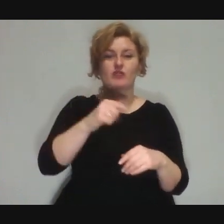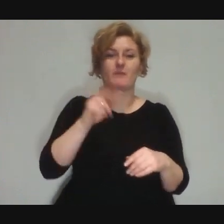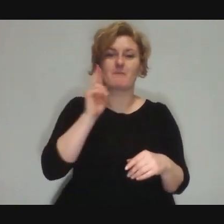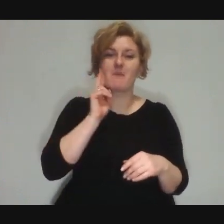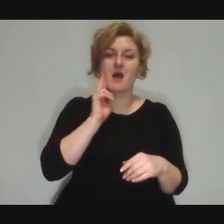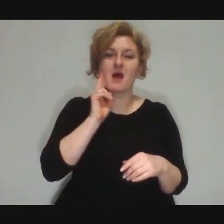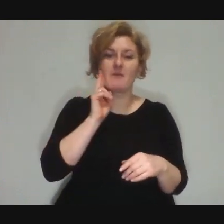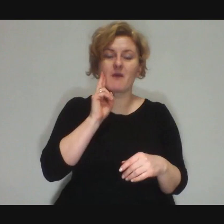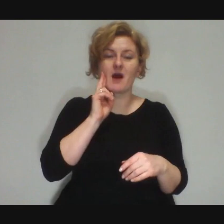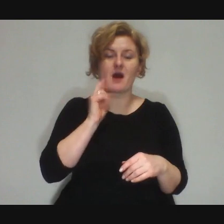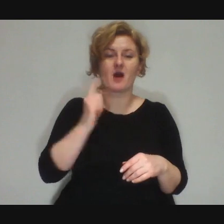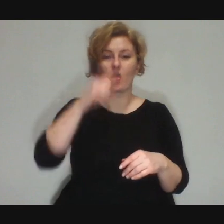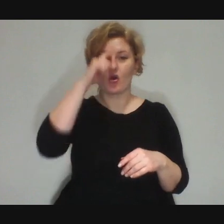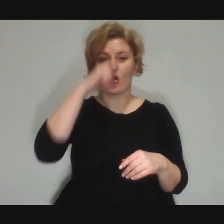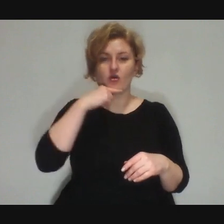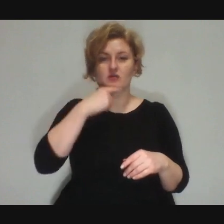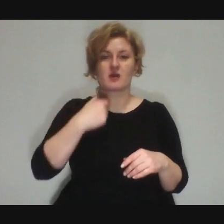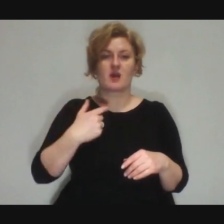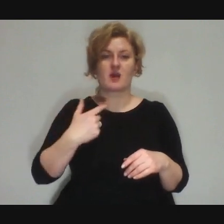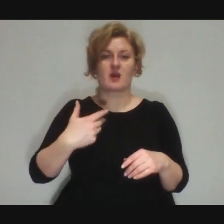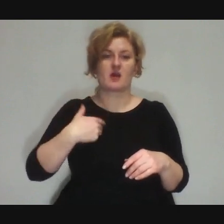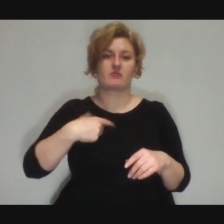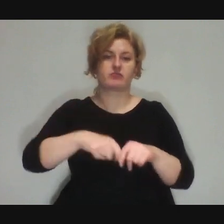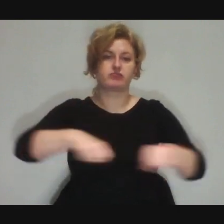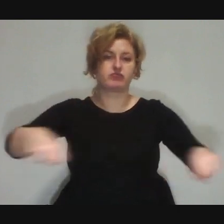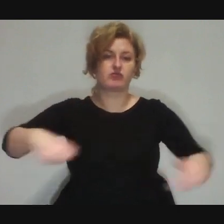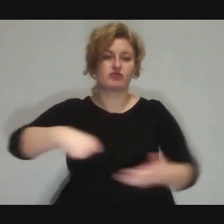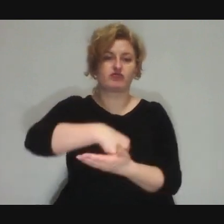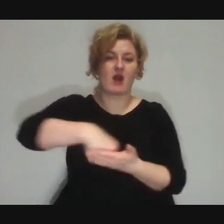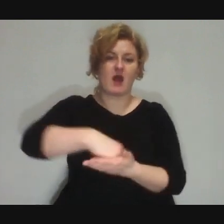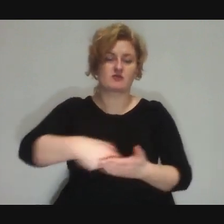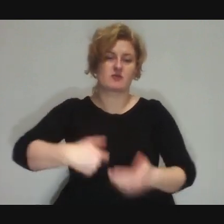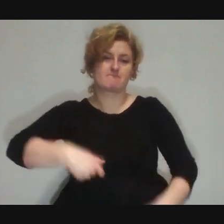the father drags her back with a cable from an iron.